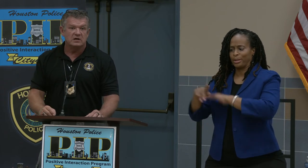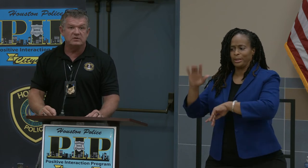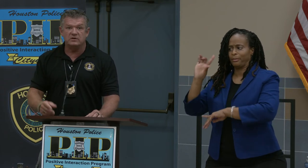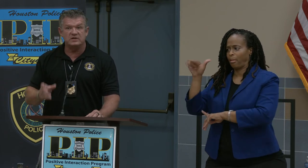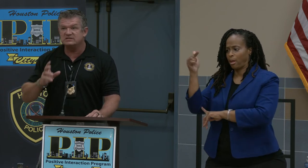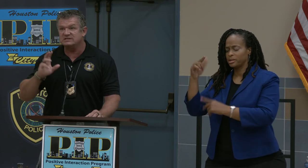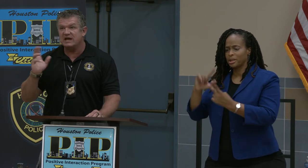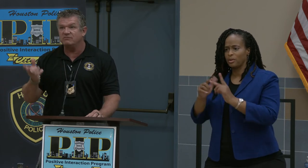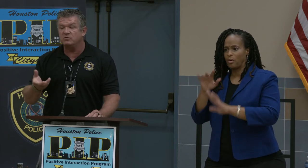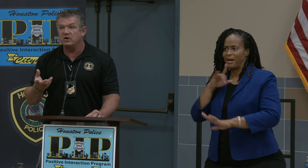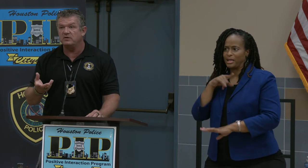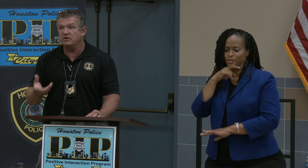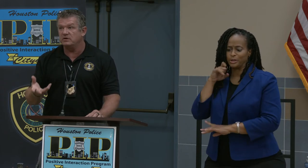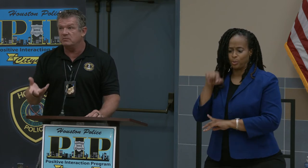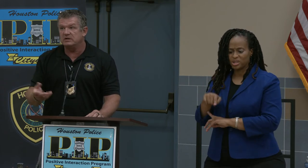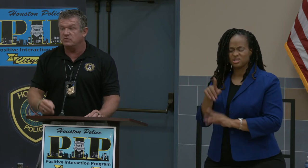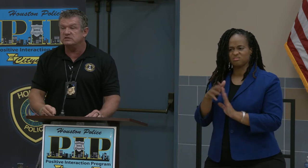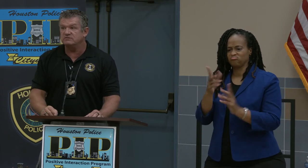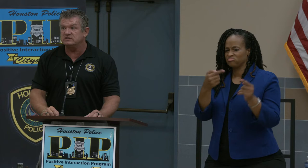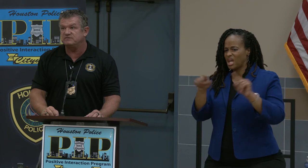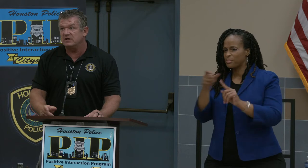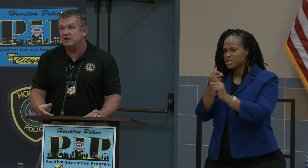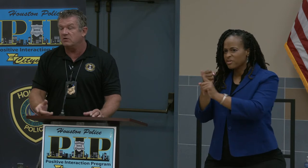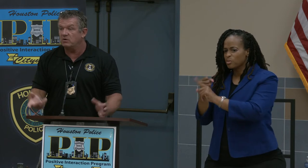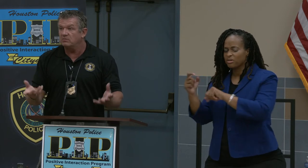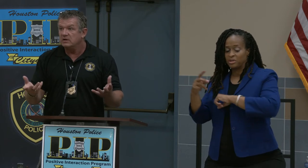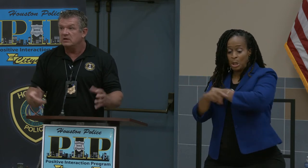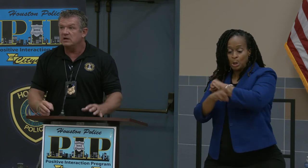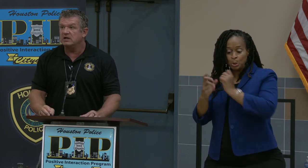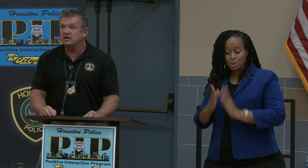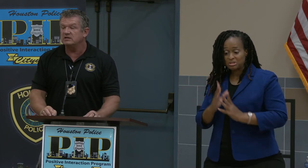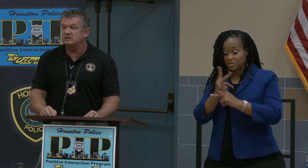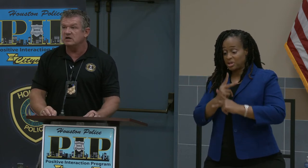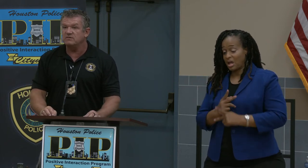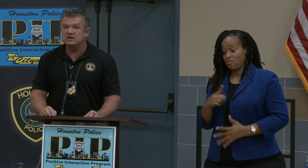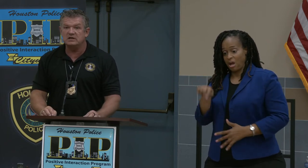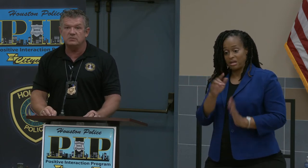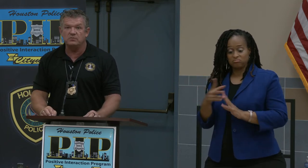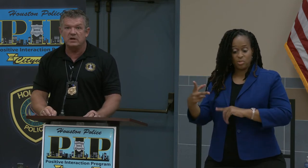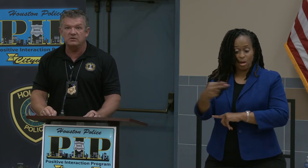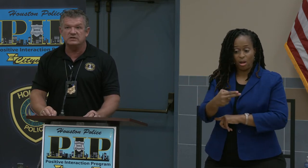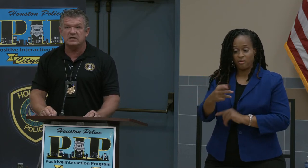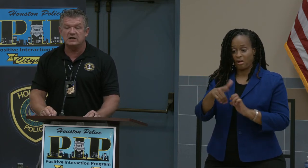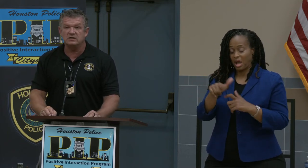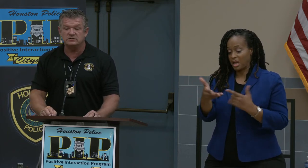and everywhere. Crooks have figured out I can cut these off and take them to metal recyclers.